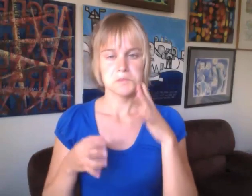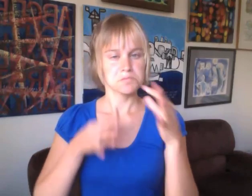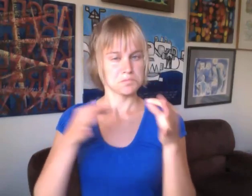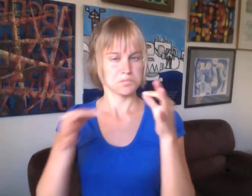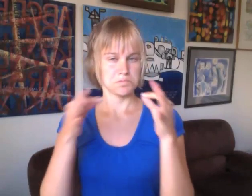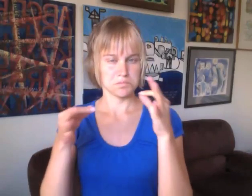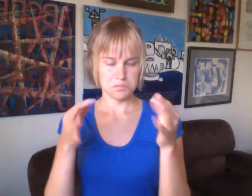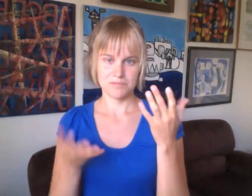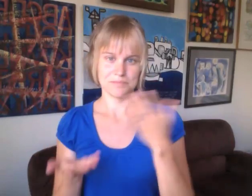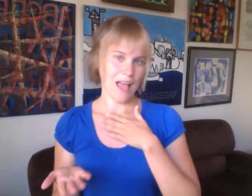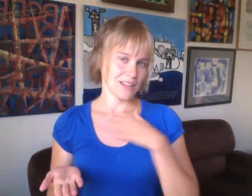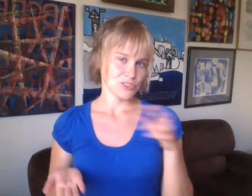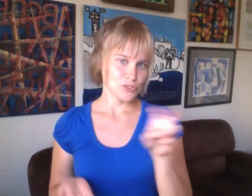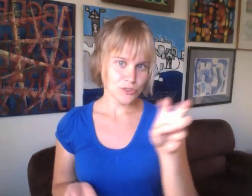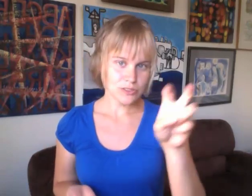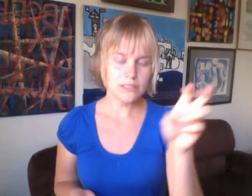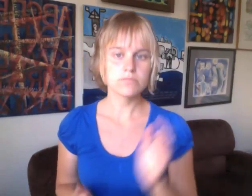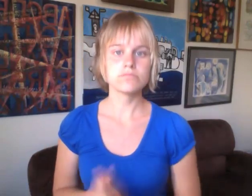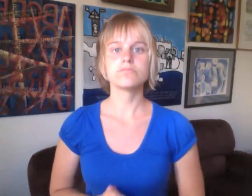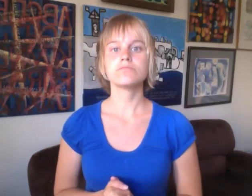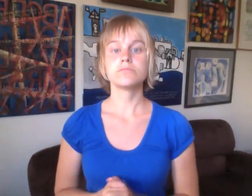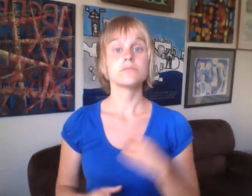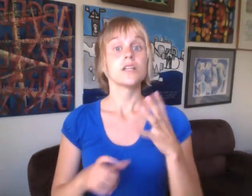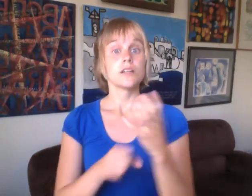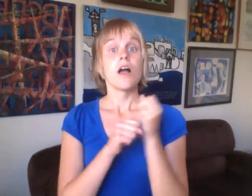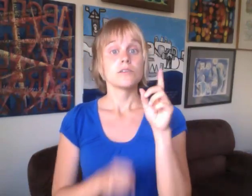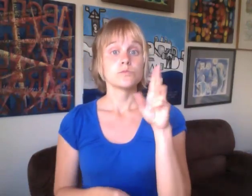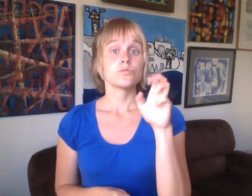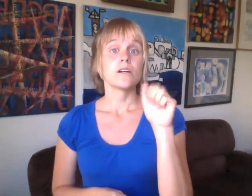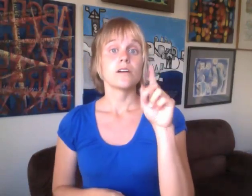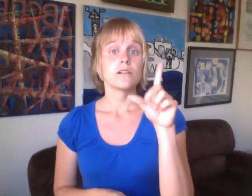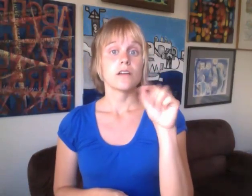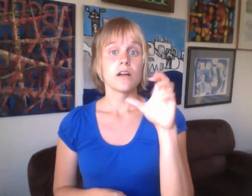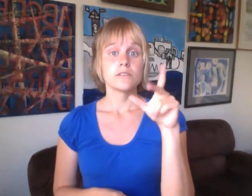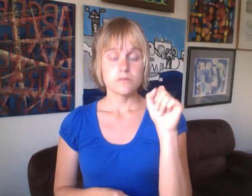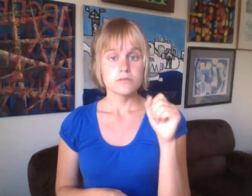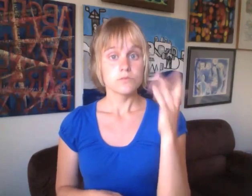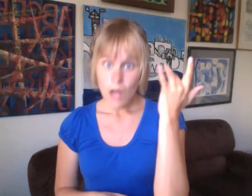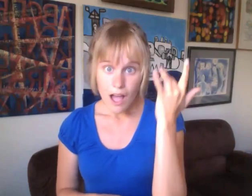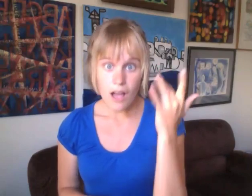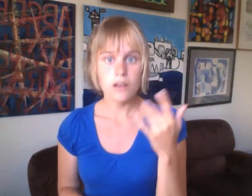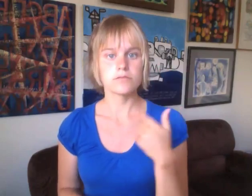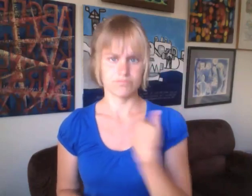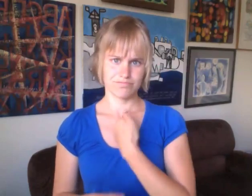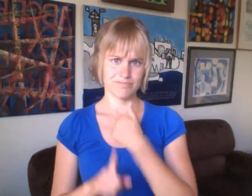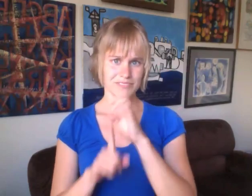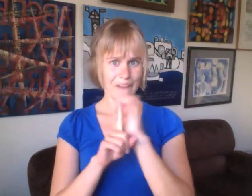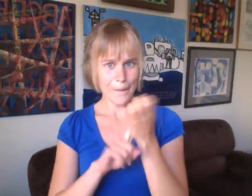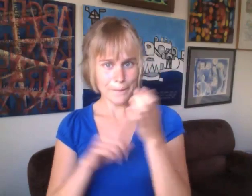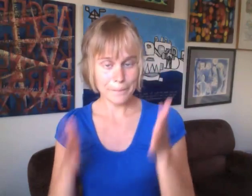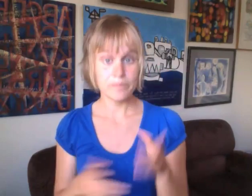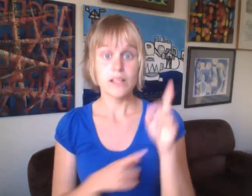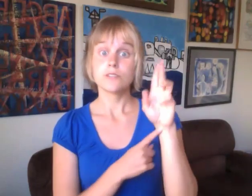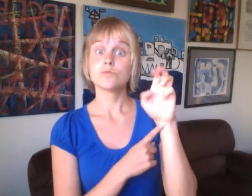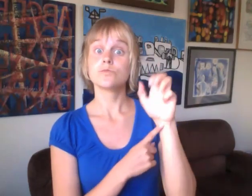I will explain my journey with my dreadlocks. I got dreadlocks because I was an environmentalist.